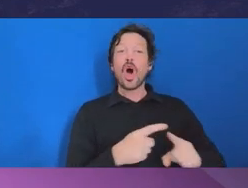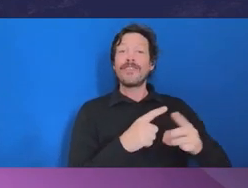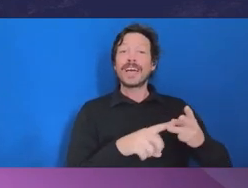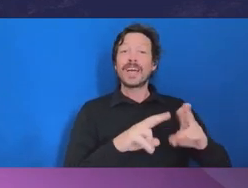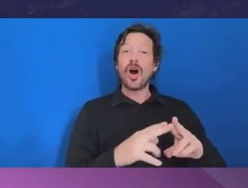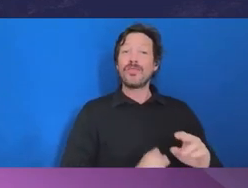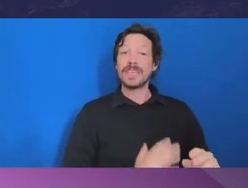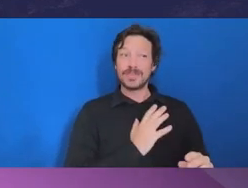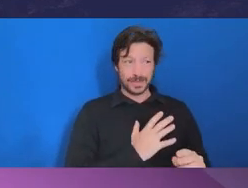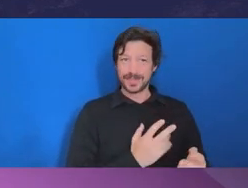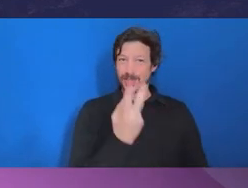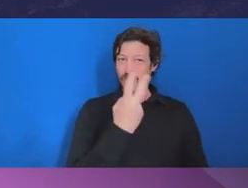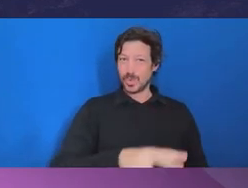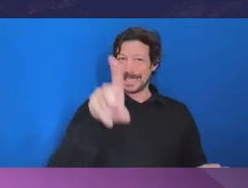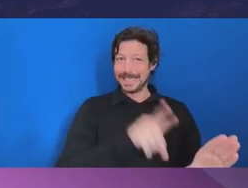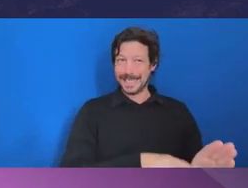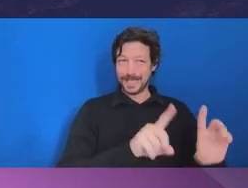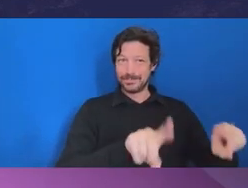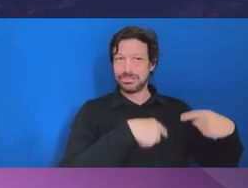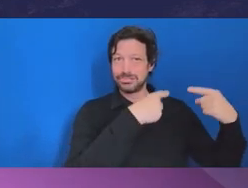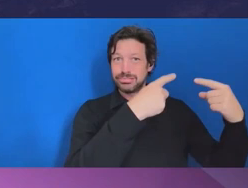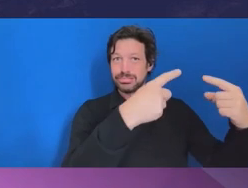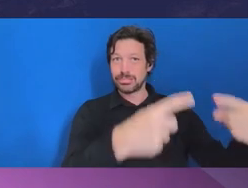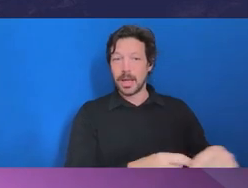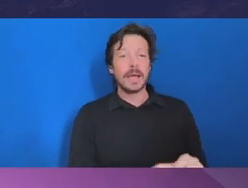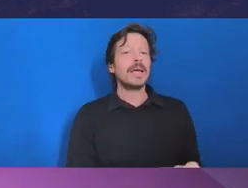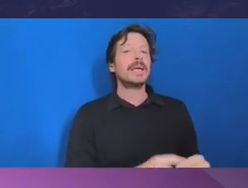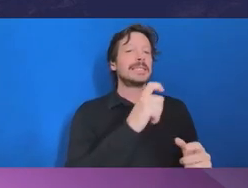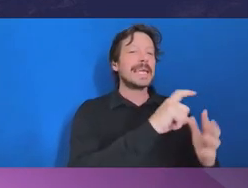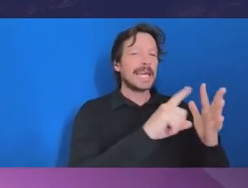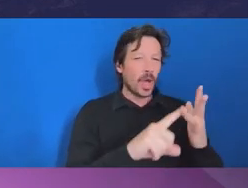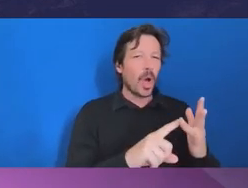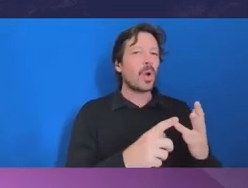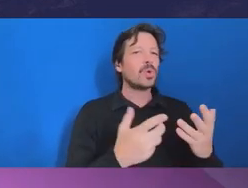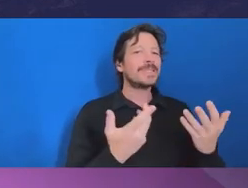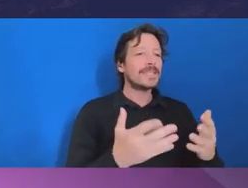in which the CEO had bestowed benefits on a particular company